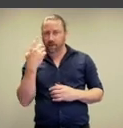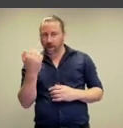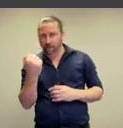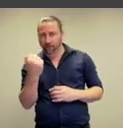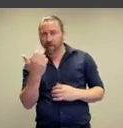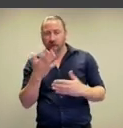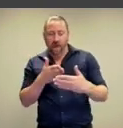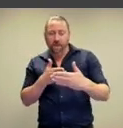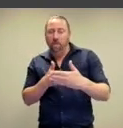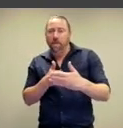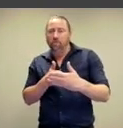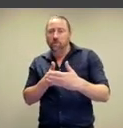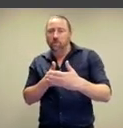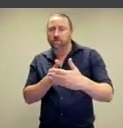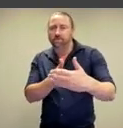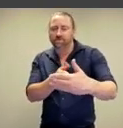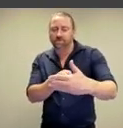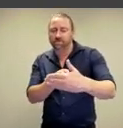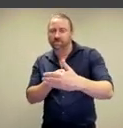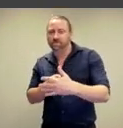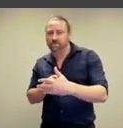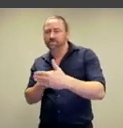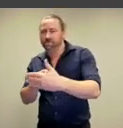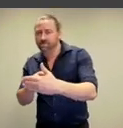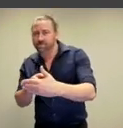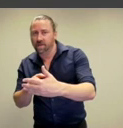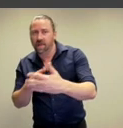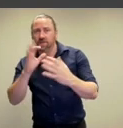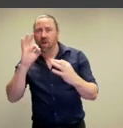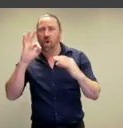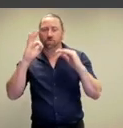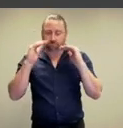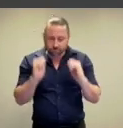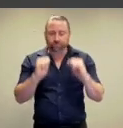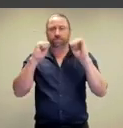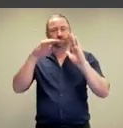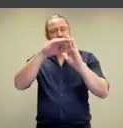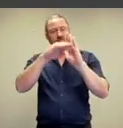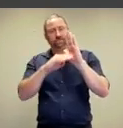about the fact that there are